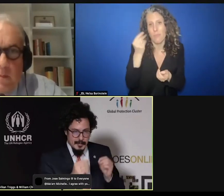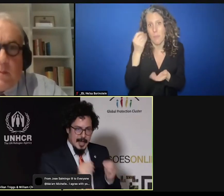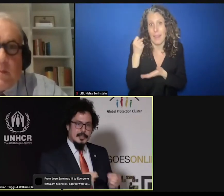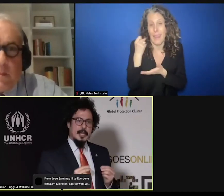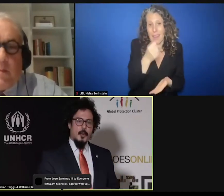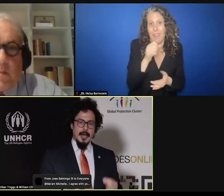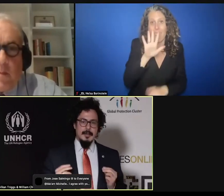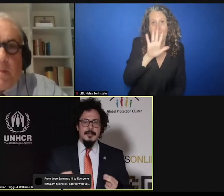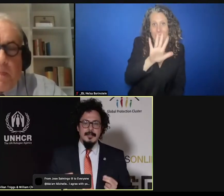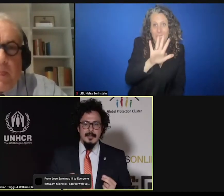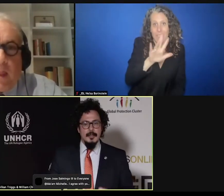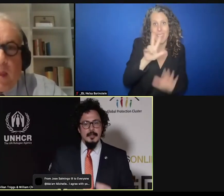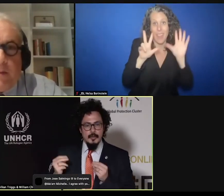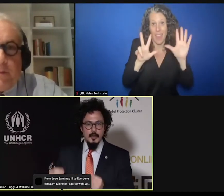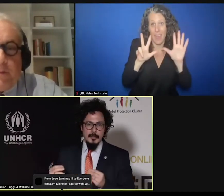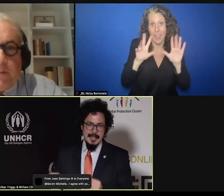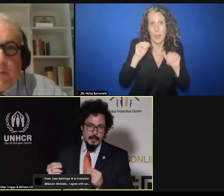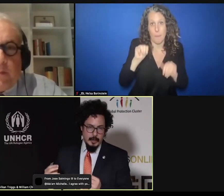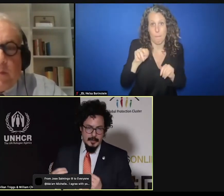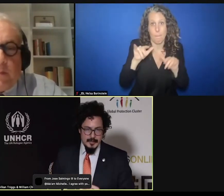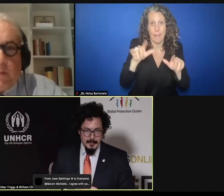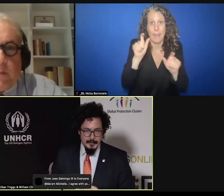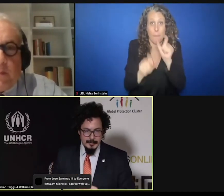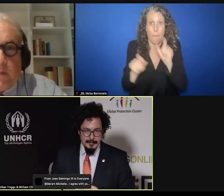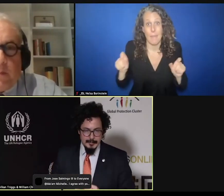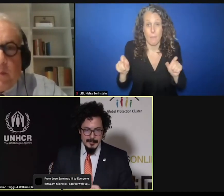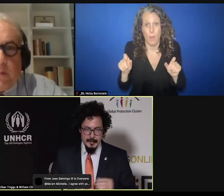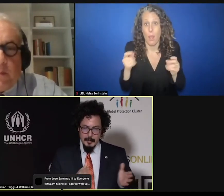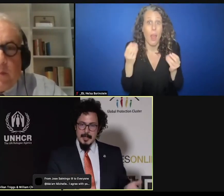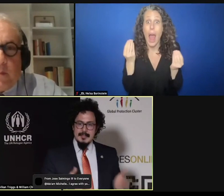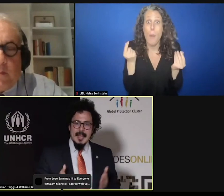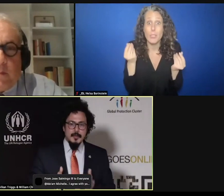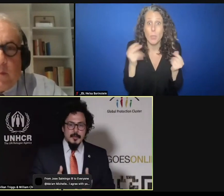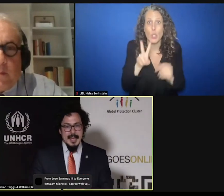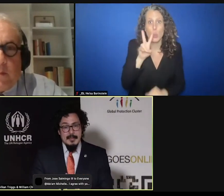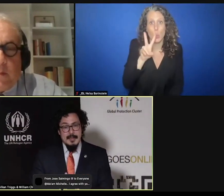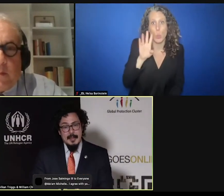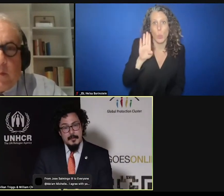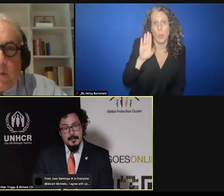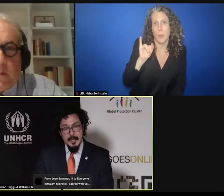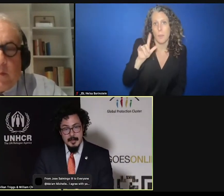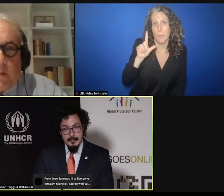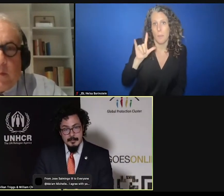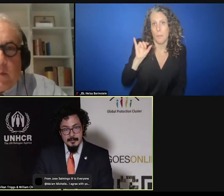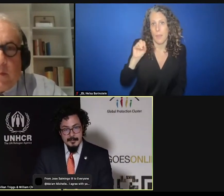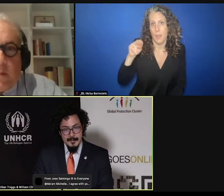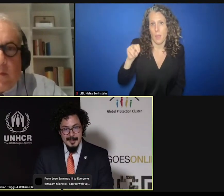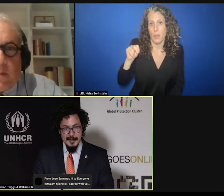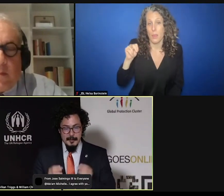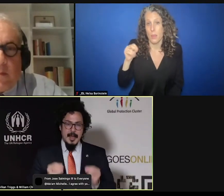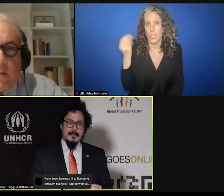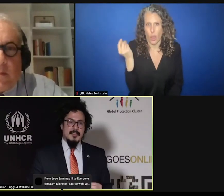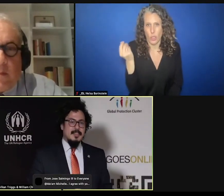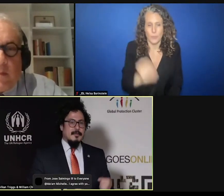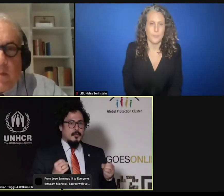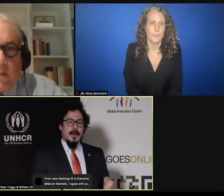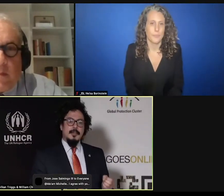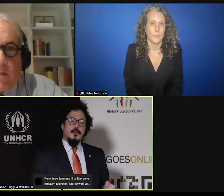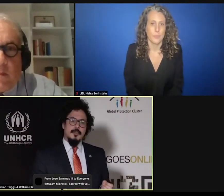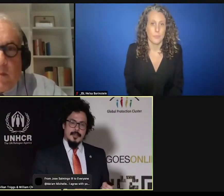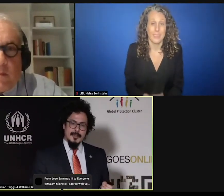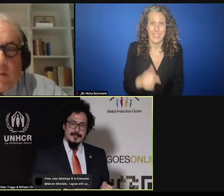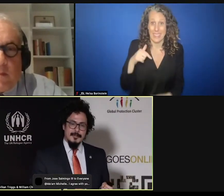That required $2 billion. We stand today at the end of the year, we have received one quarter